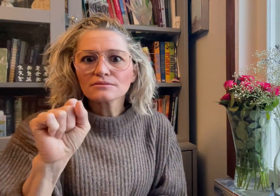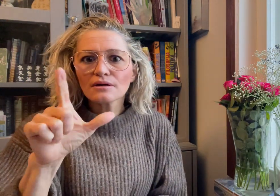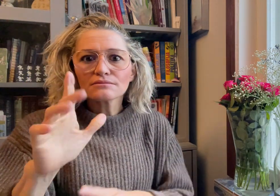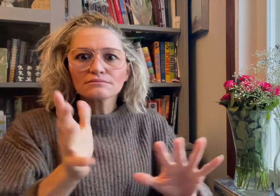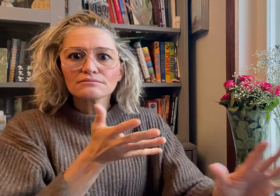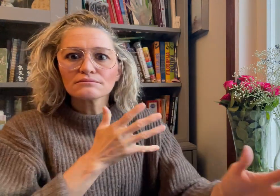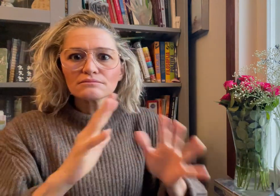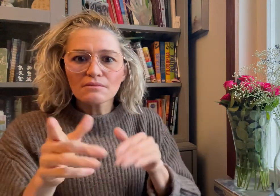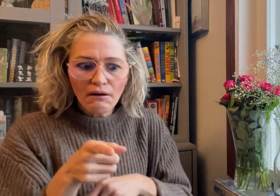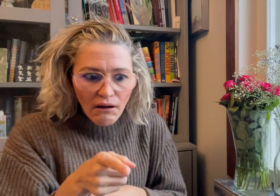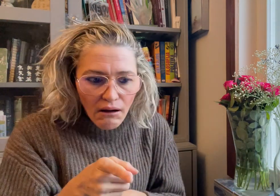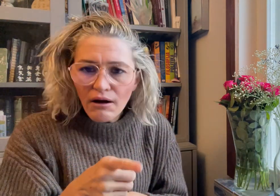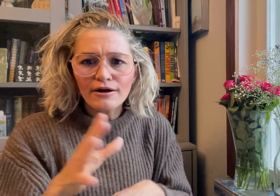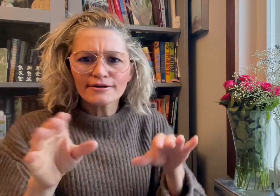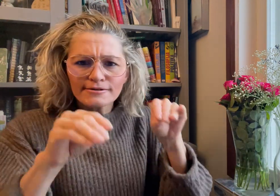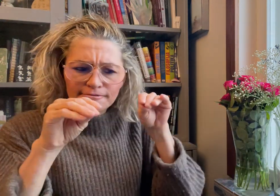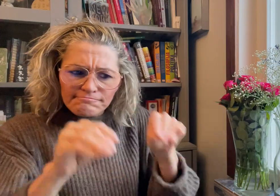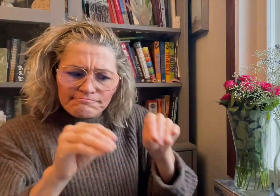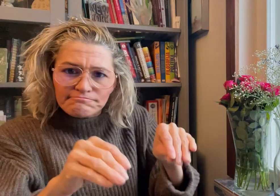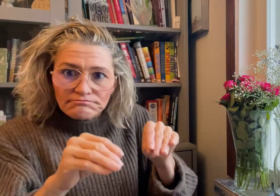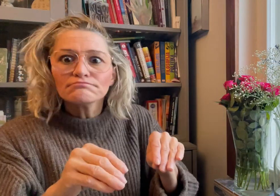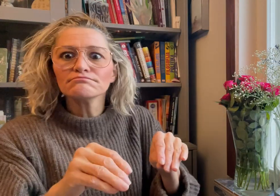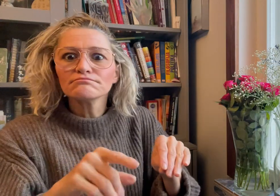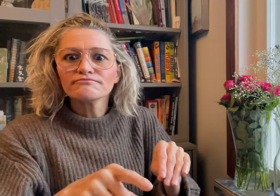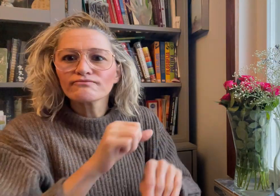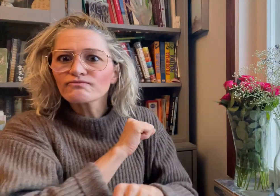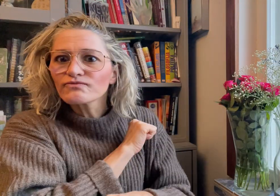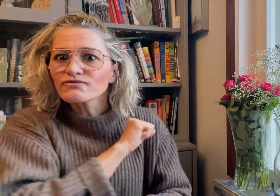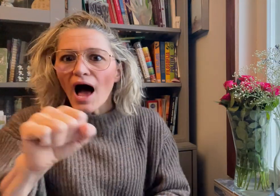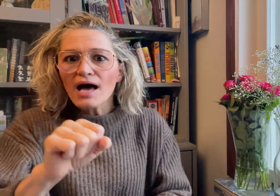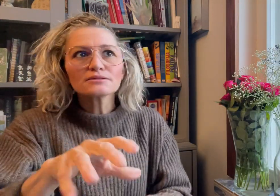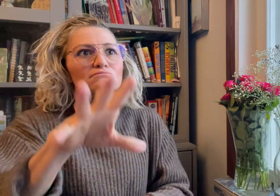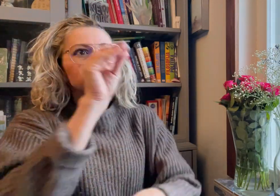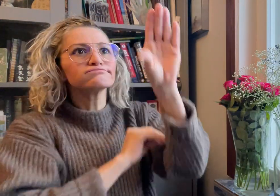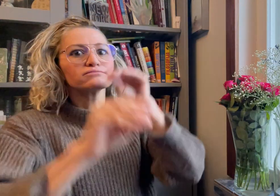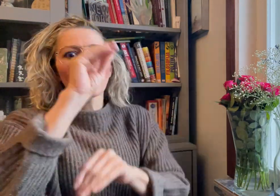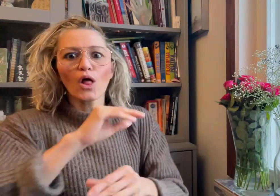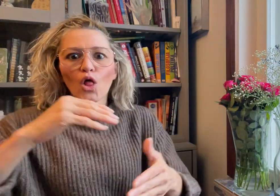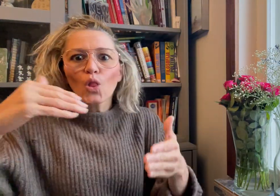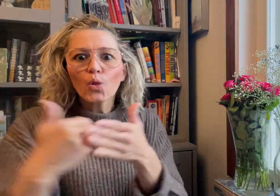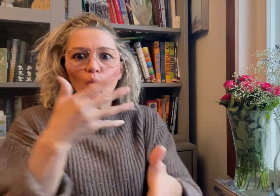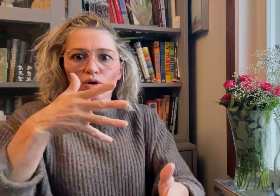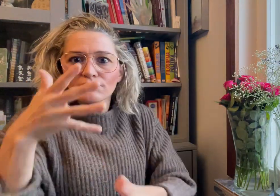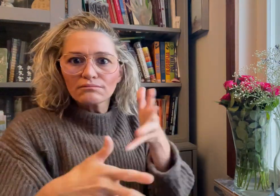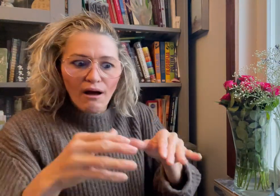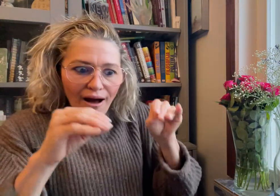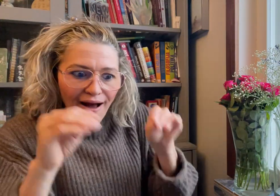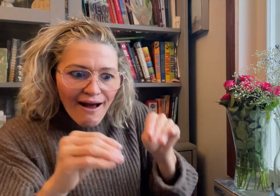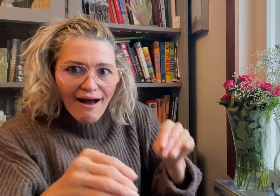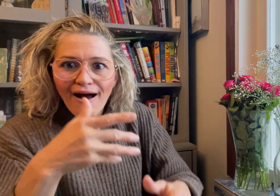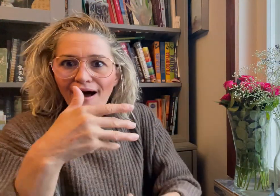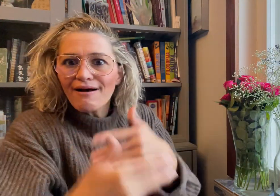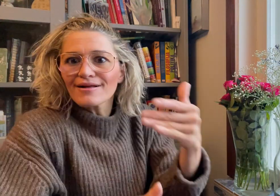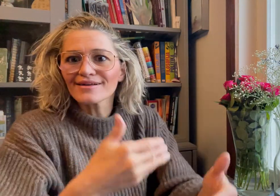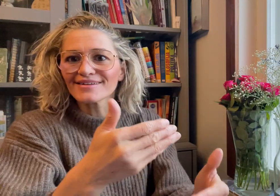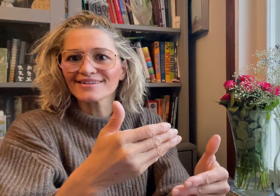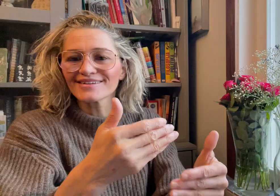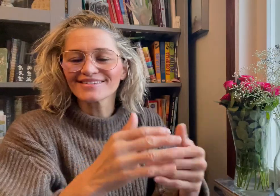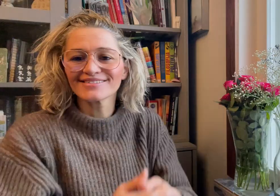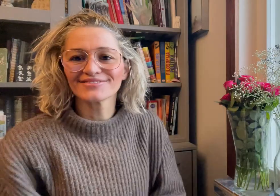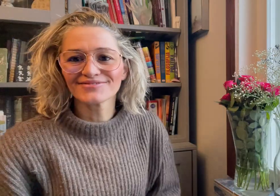and is capable of learning new signs quickly.